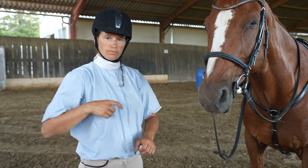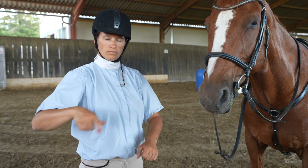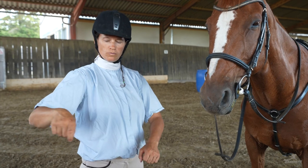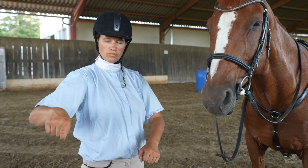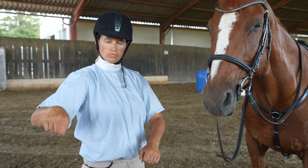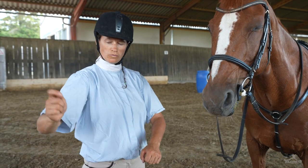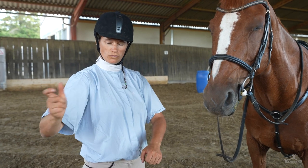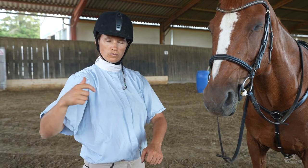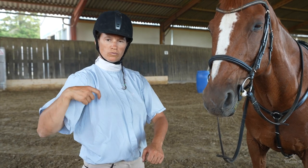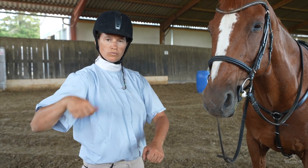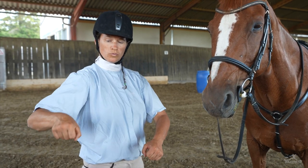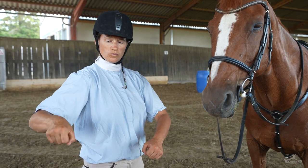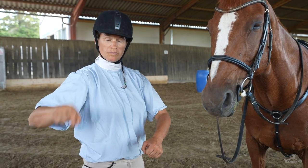The horse rider must then unlatch and